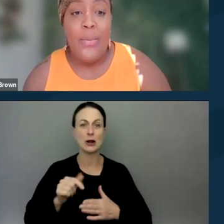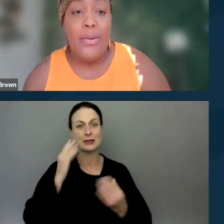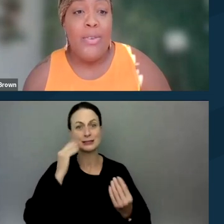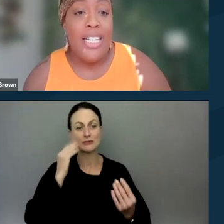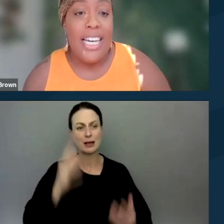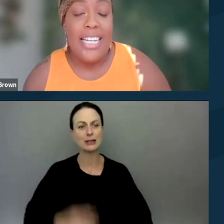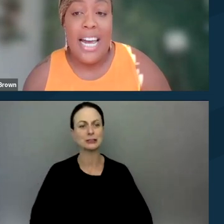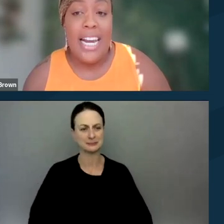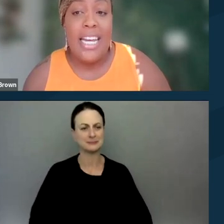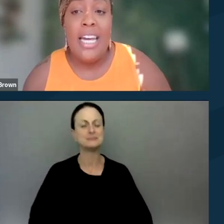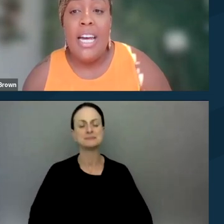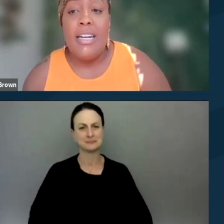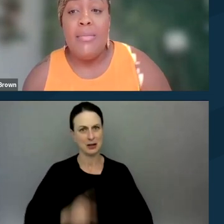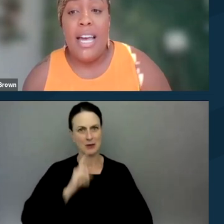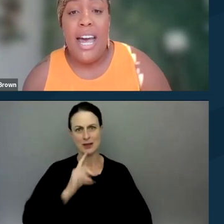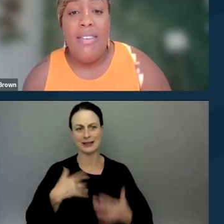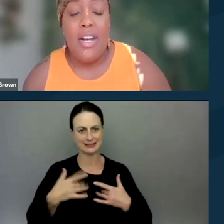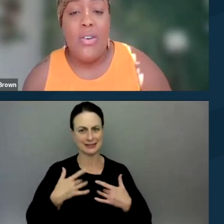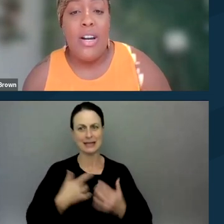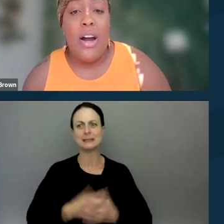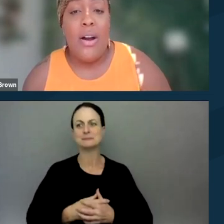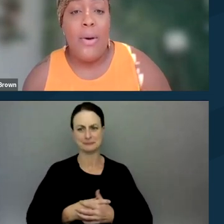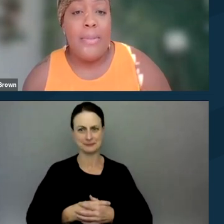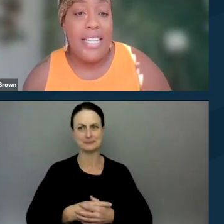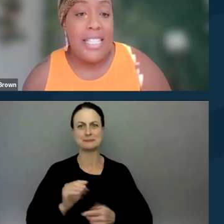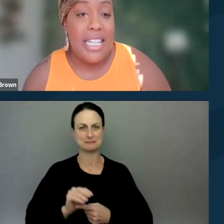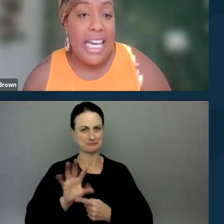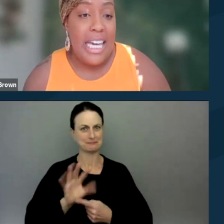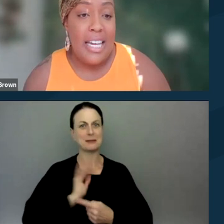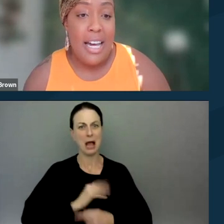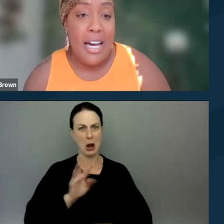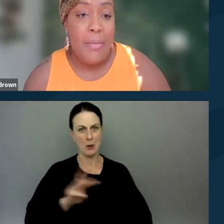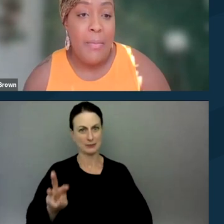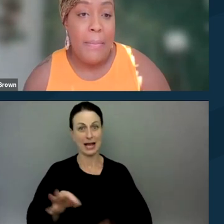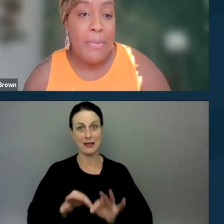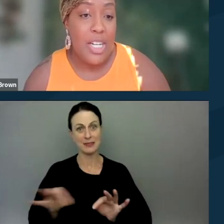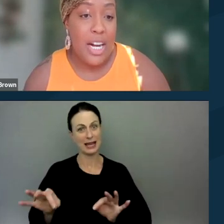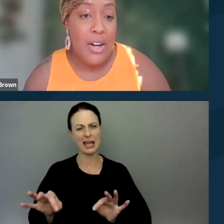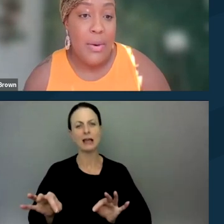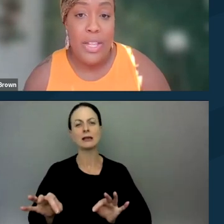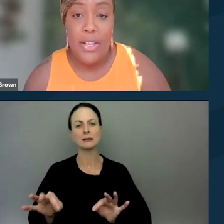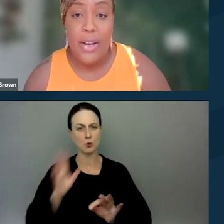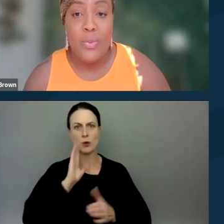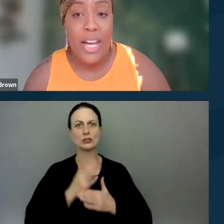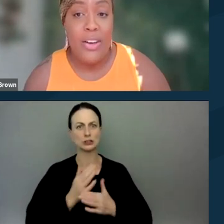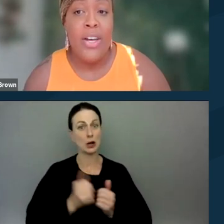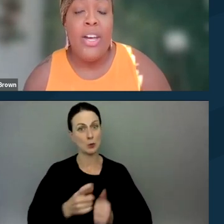we are really excited to have it on our websites. The link will be shared with you as well